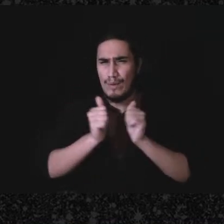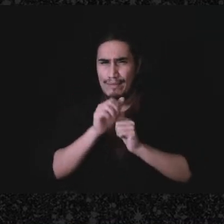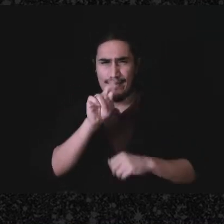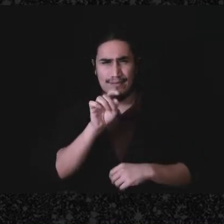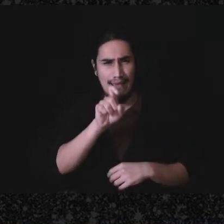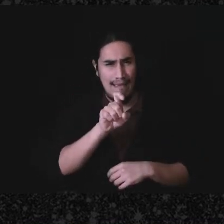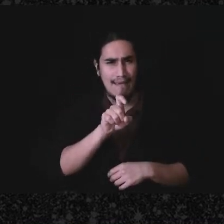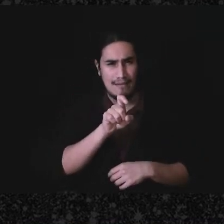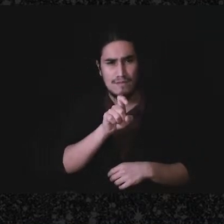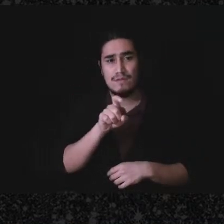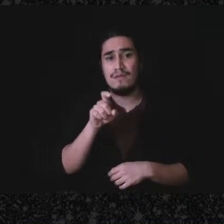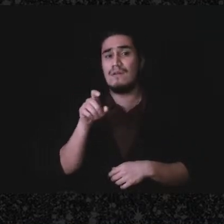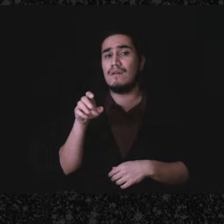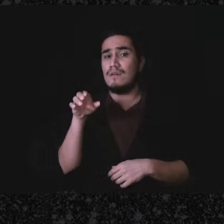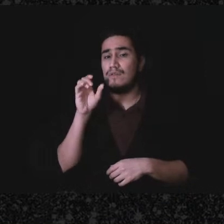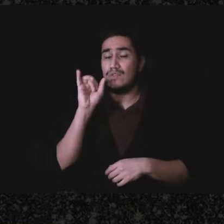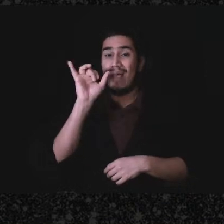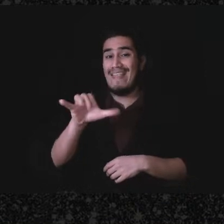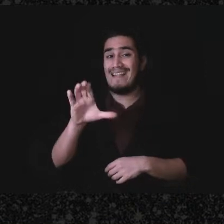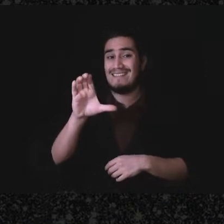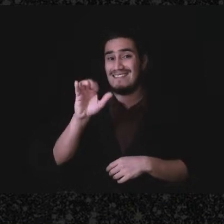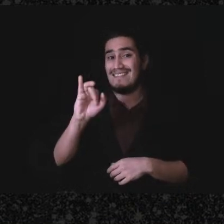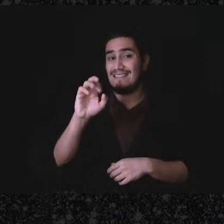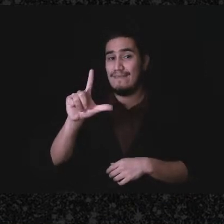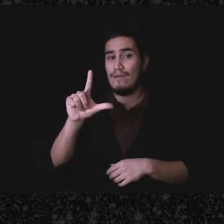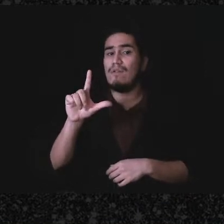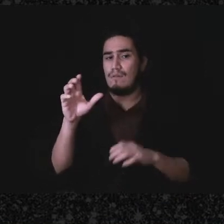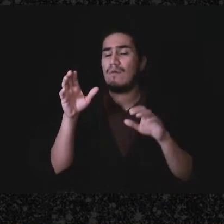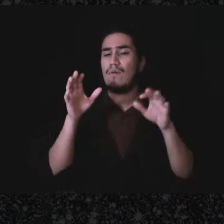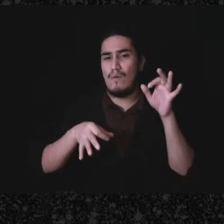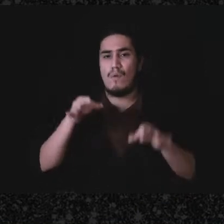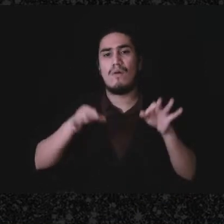And if you do that's a civil court that handles tax matters between the IRS and taxpayers.